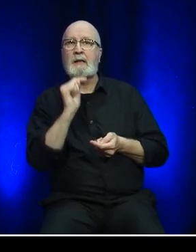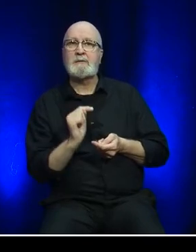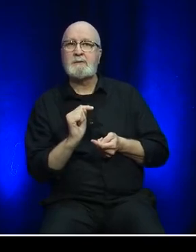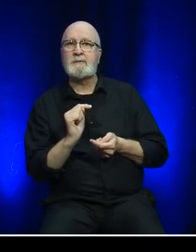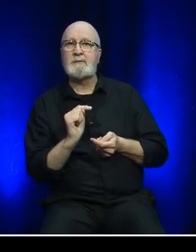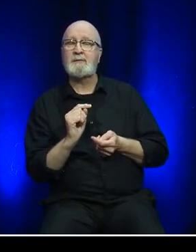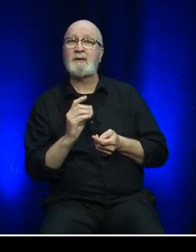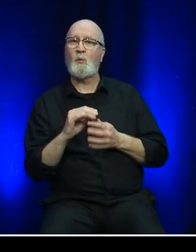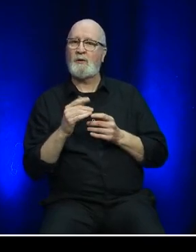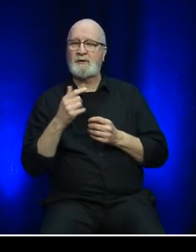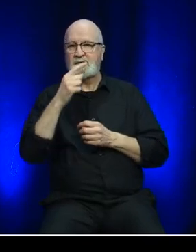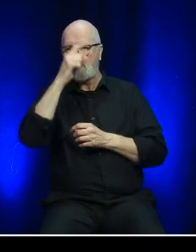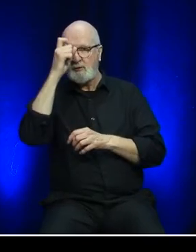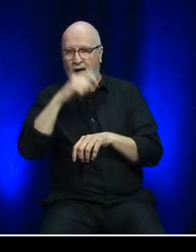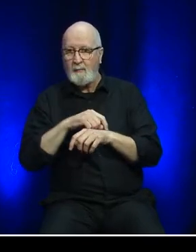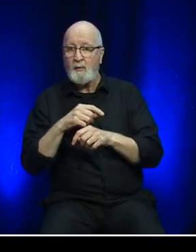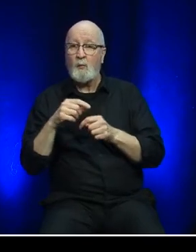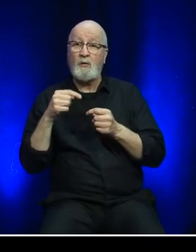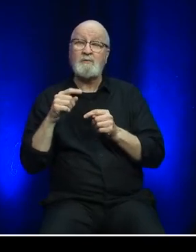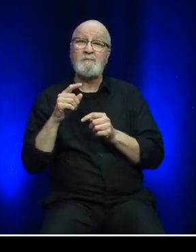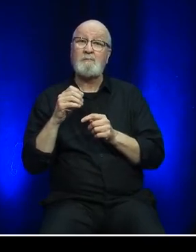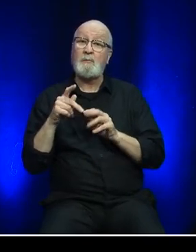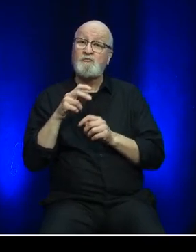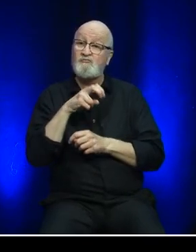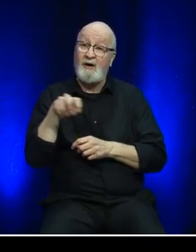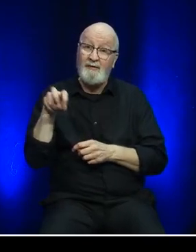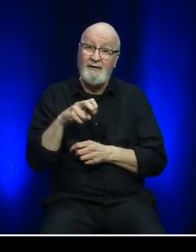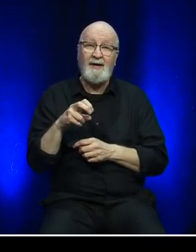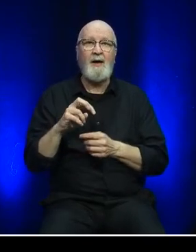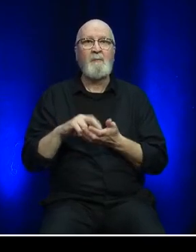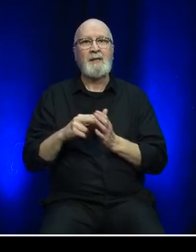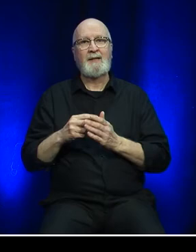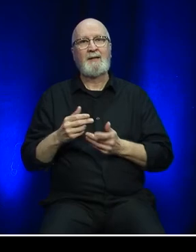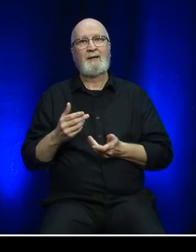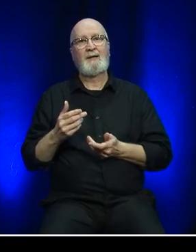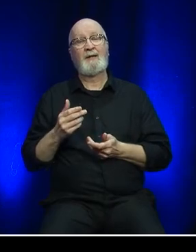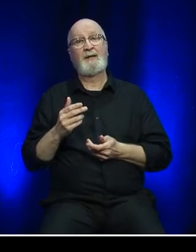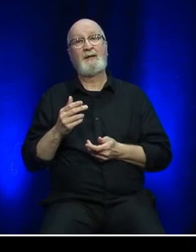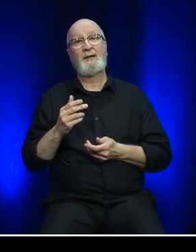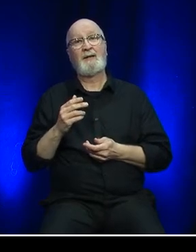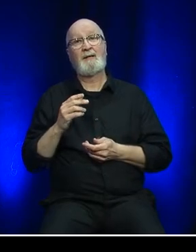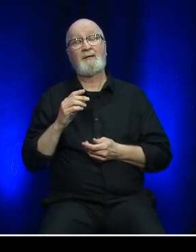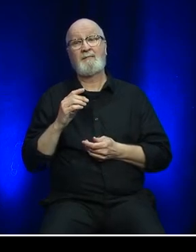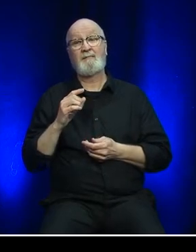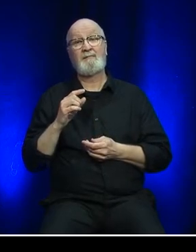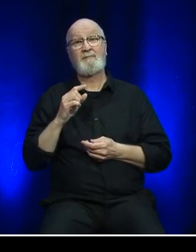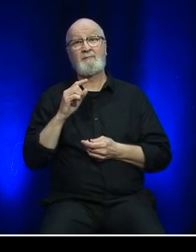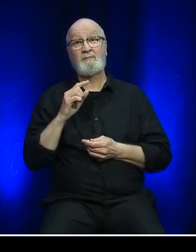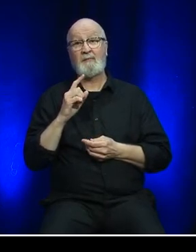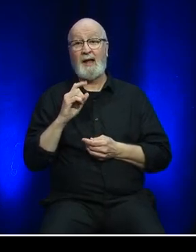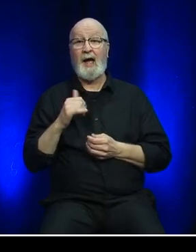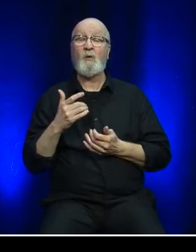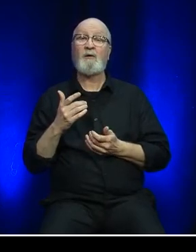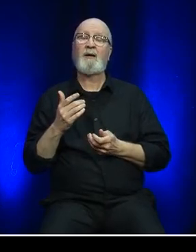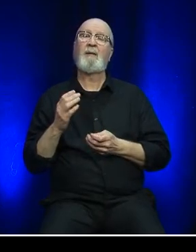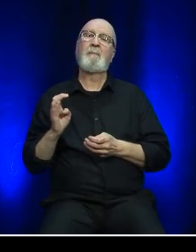during the summer travel season, which resulted in the organization being able to resume the Argentia service